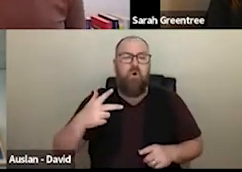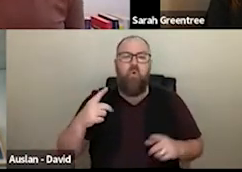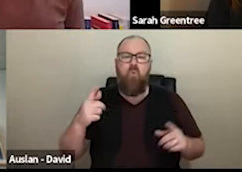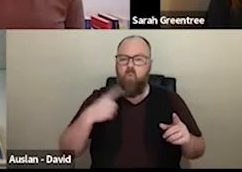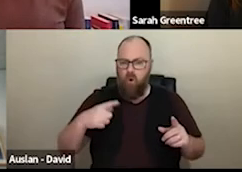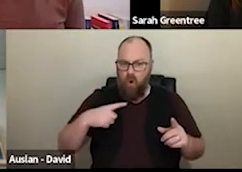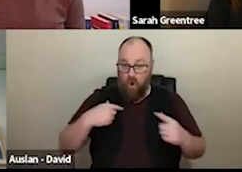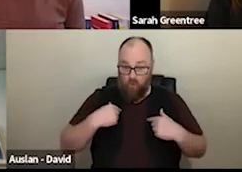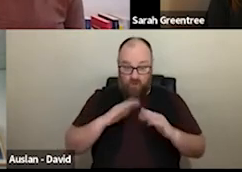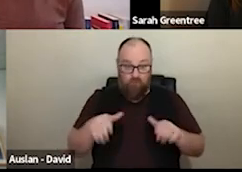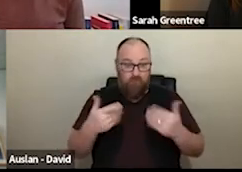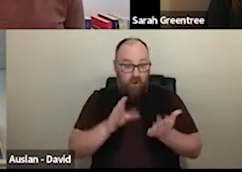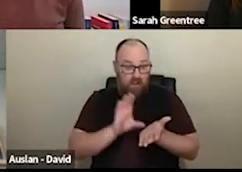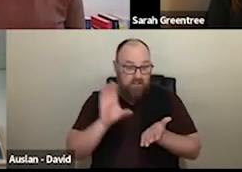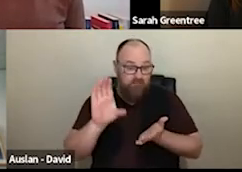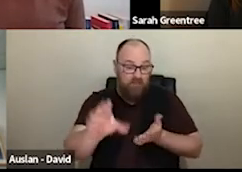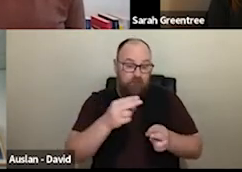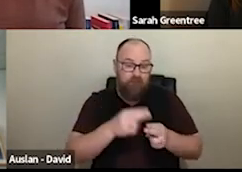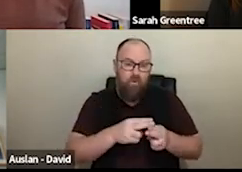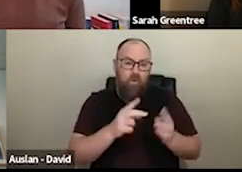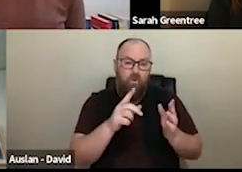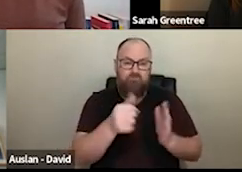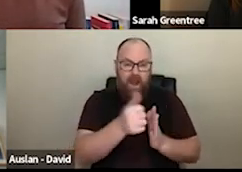investment for arts and cultural organizations. is providing investment for arts and culture